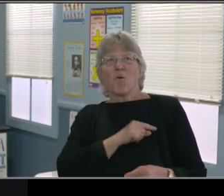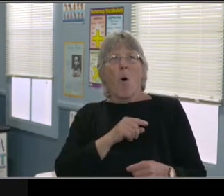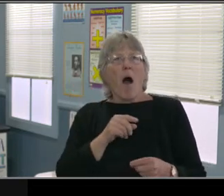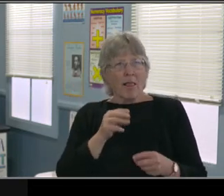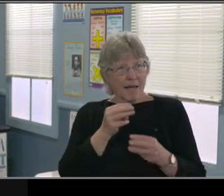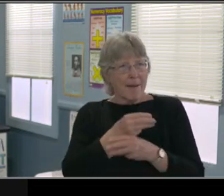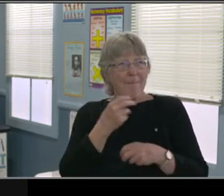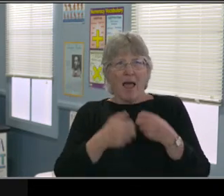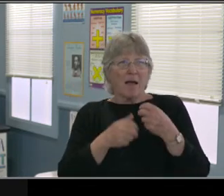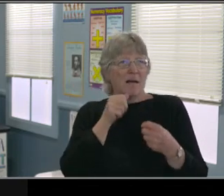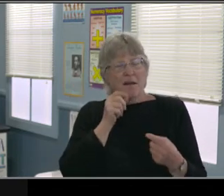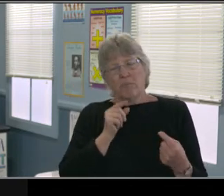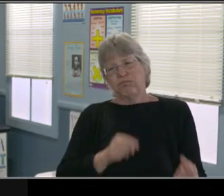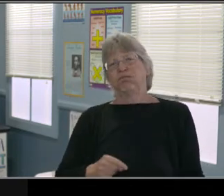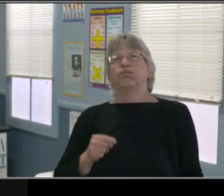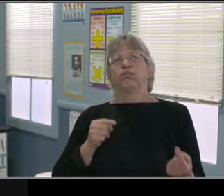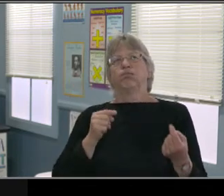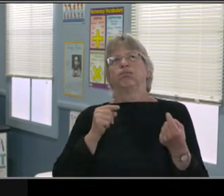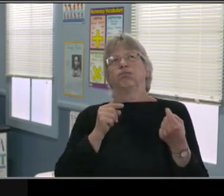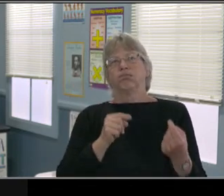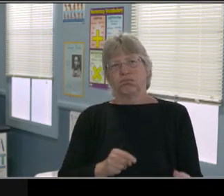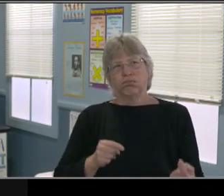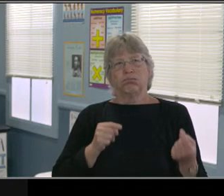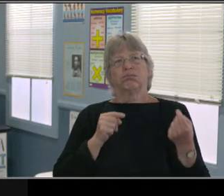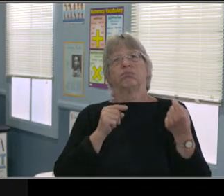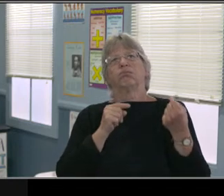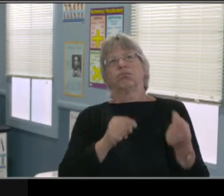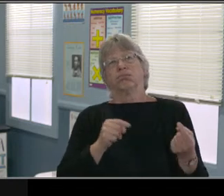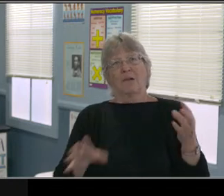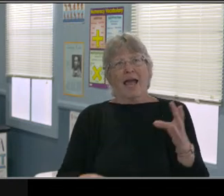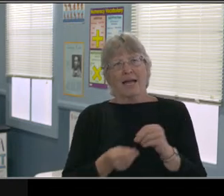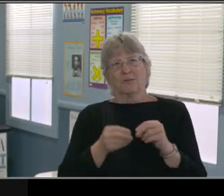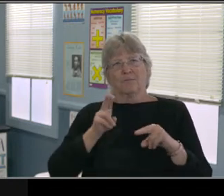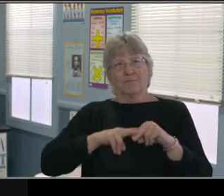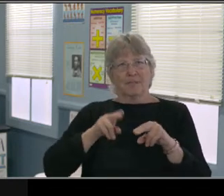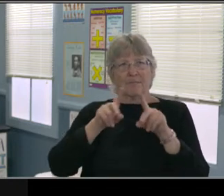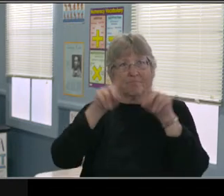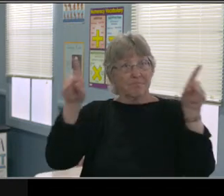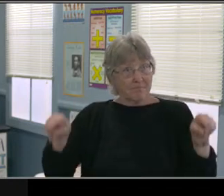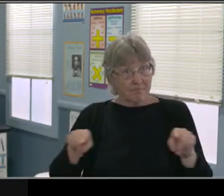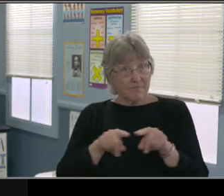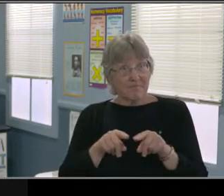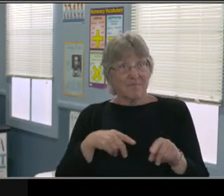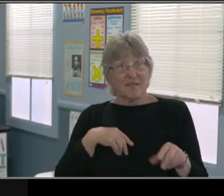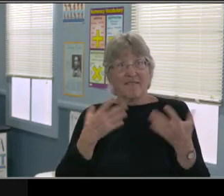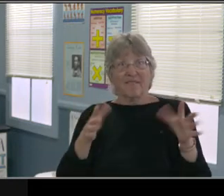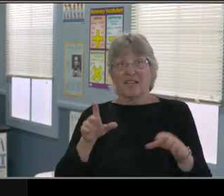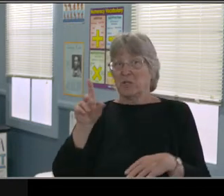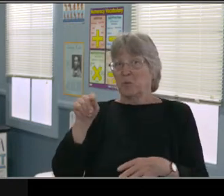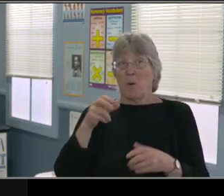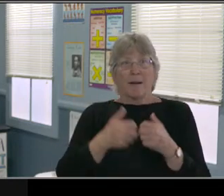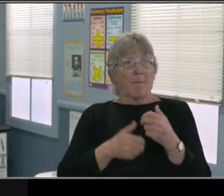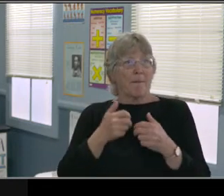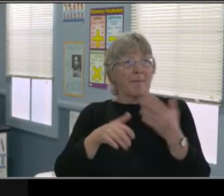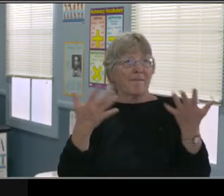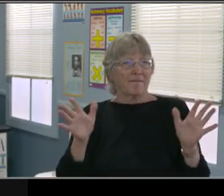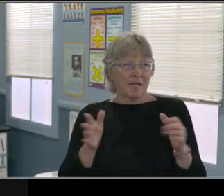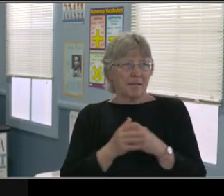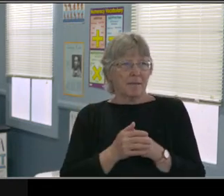that kind of goes with them to their breakout rooms to just remind them of things or or help them out. Or maybe that student doesn't go to breakout rooms.